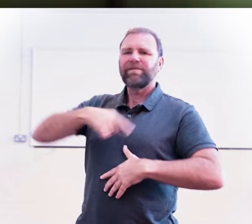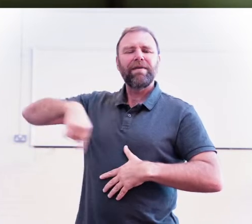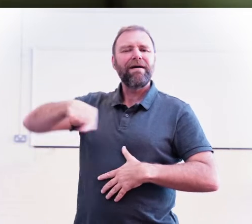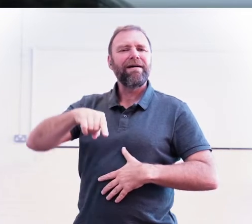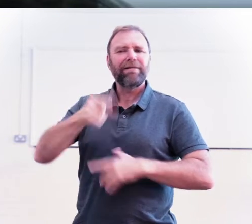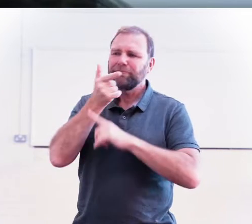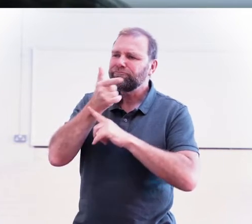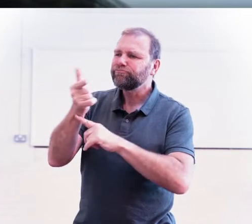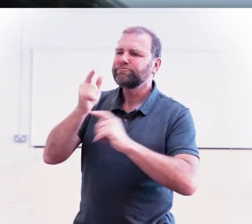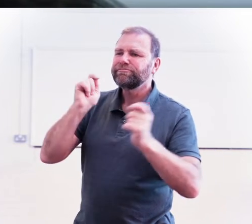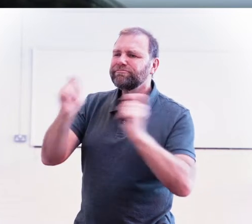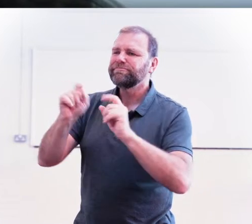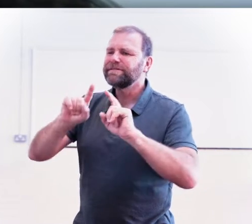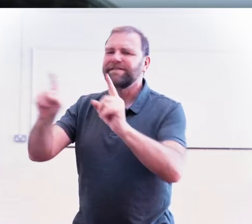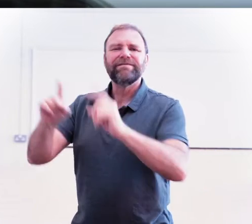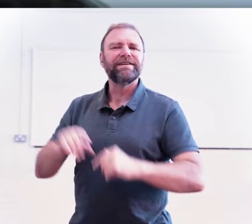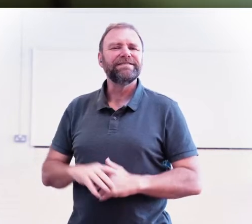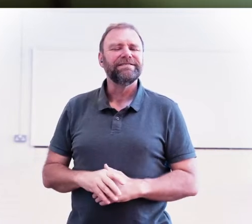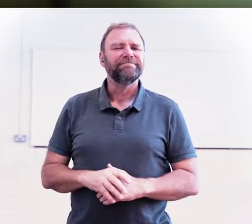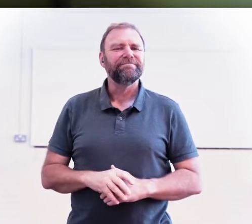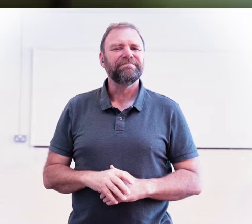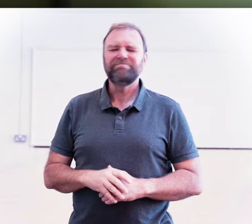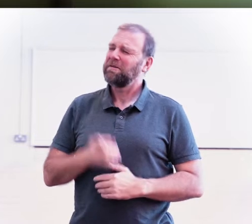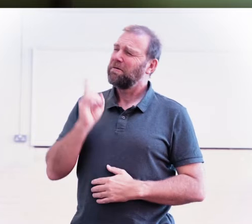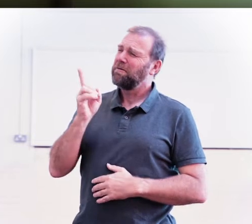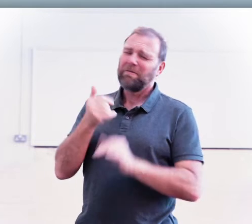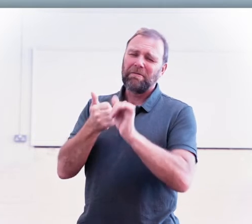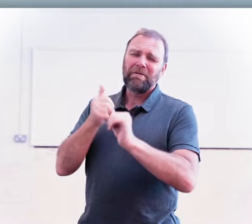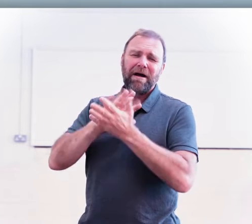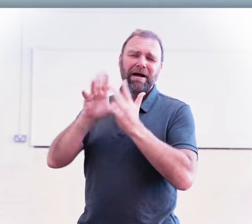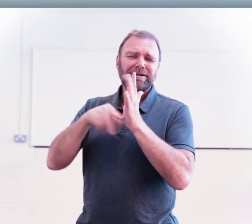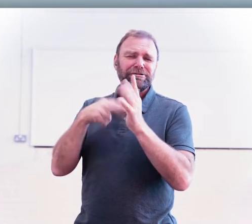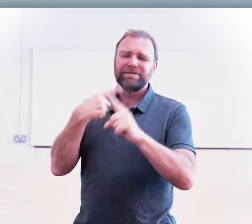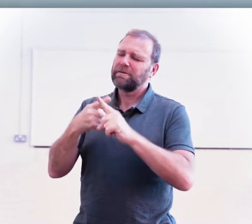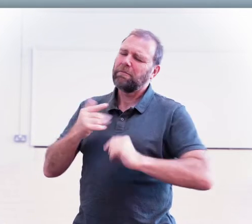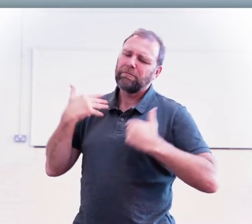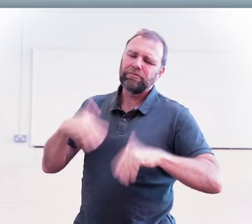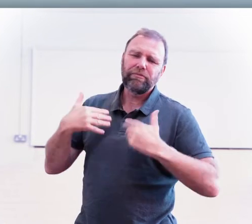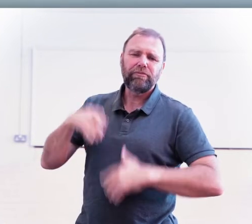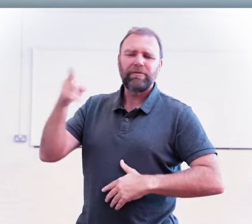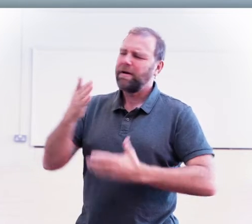a mae hyn yn rhywbeth fyddwn ni bendant (and was something) yn cymryd mlaen yn y dyfodol. (we would take on in the future) Ma’n nhw’n gwmni deinamig, (They are a dynamic company) ma nhw’n gwmni blaenagar, (a forward thinking company)